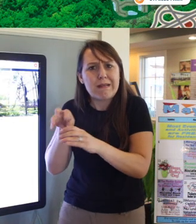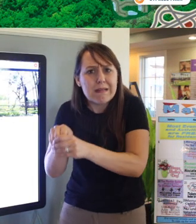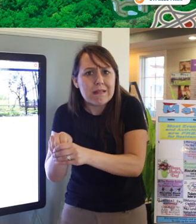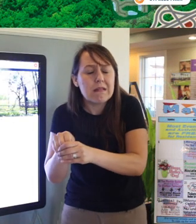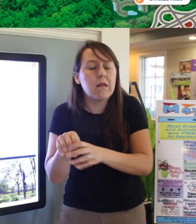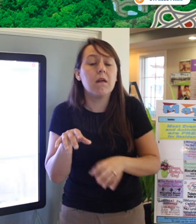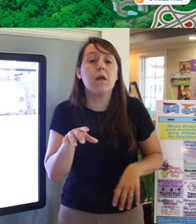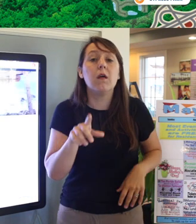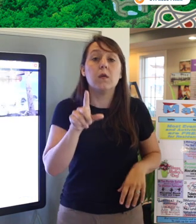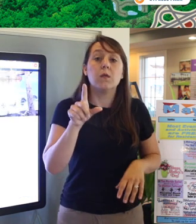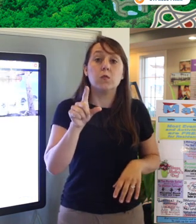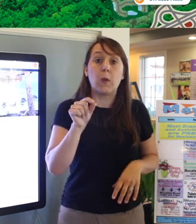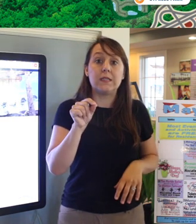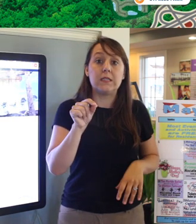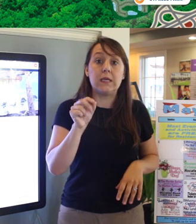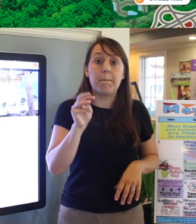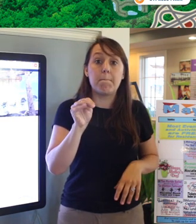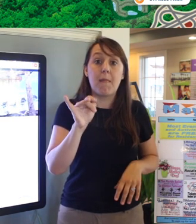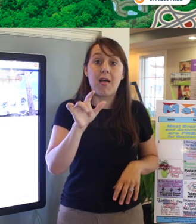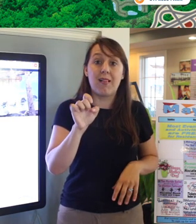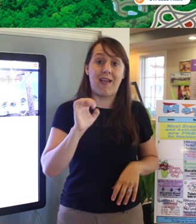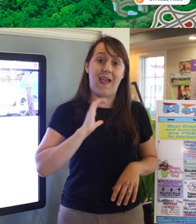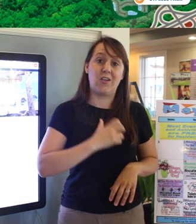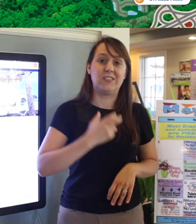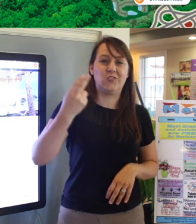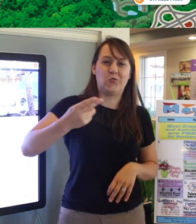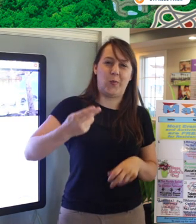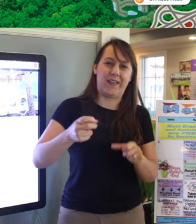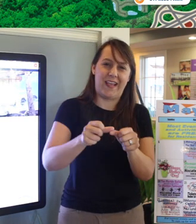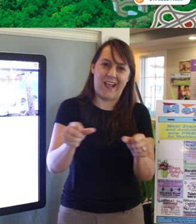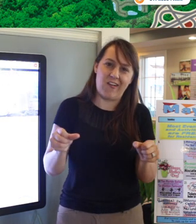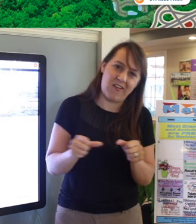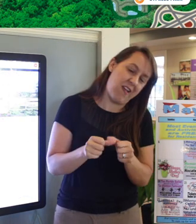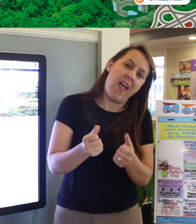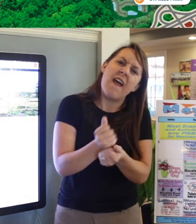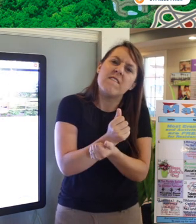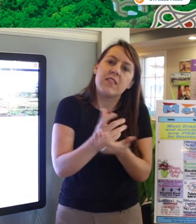So Twenty Mile is our historic area so everything takes on this rustic look